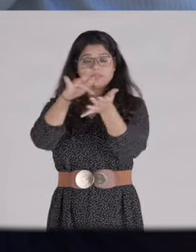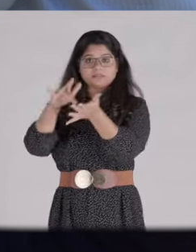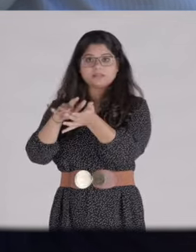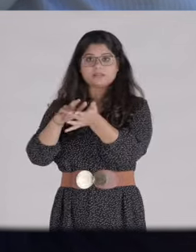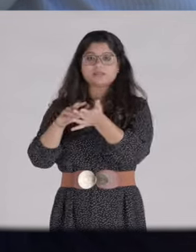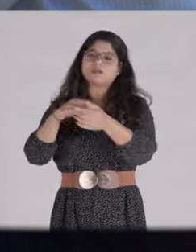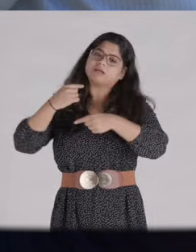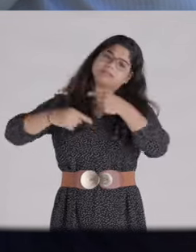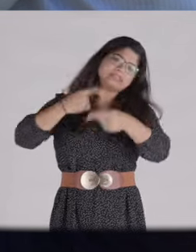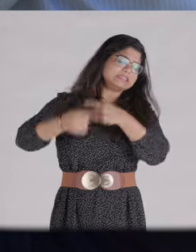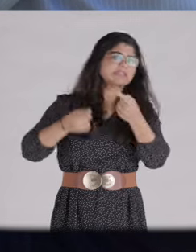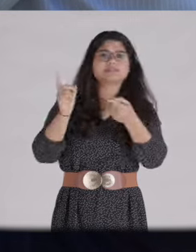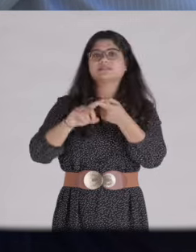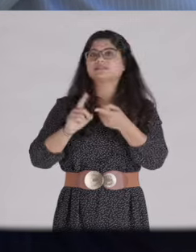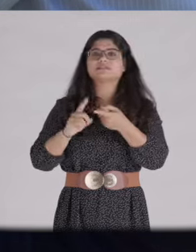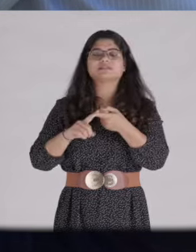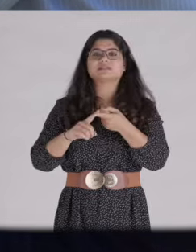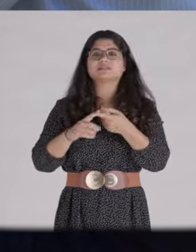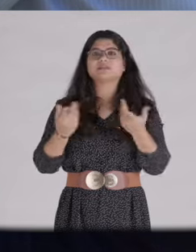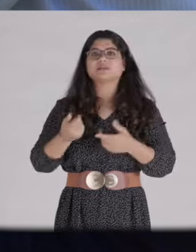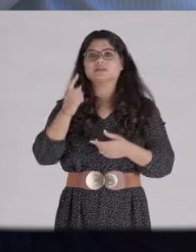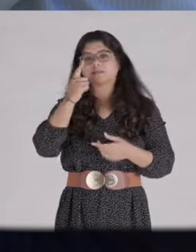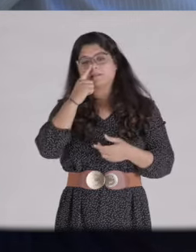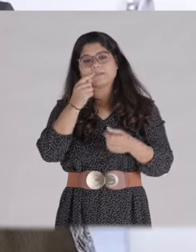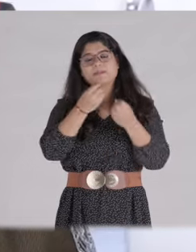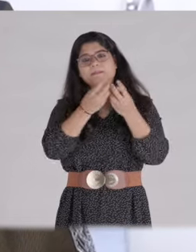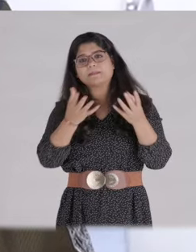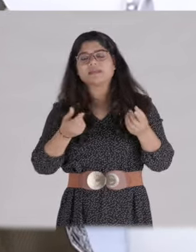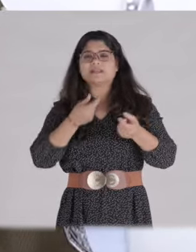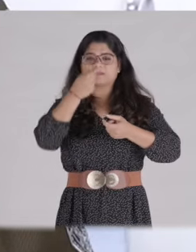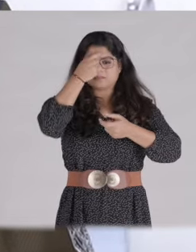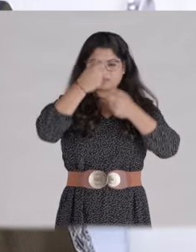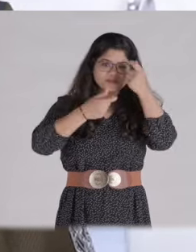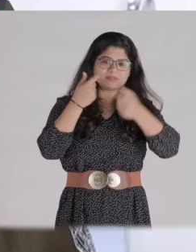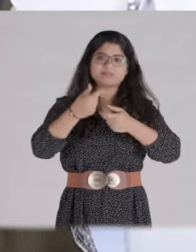You get to see such things here every day. They keep happening with women.